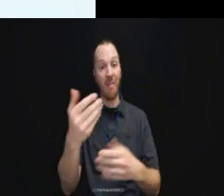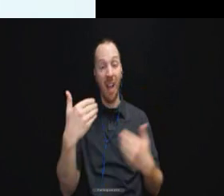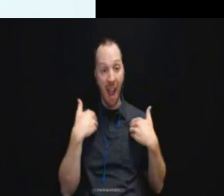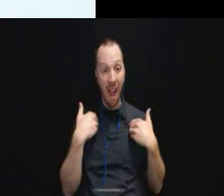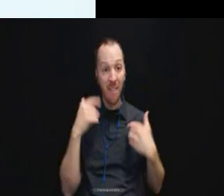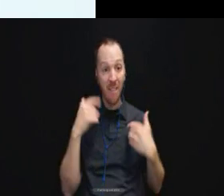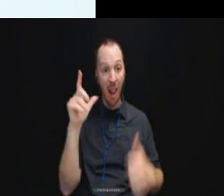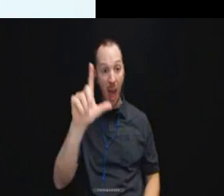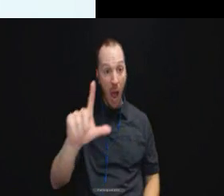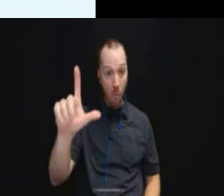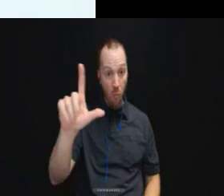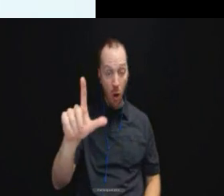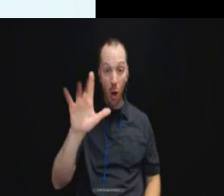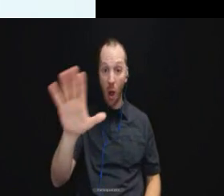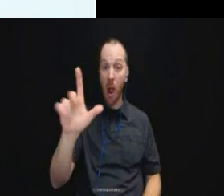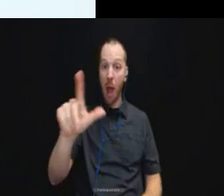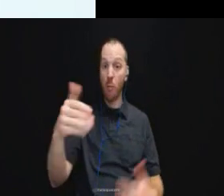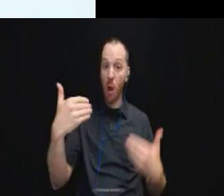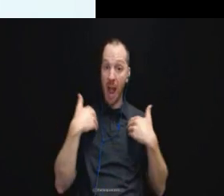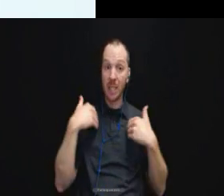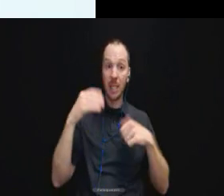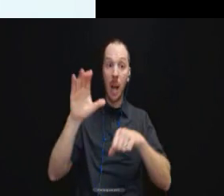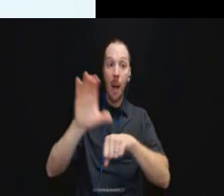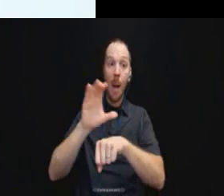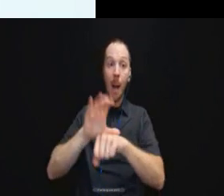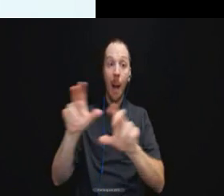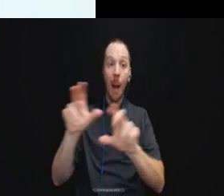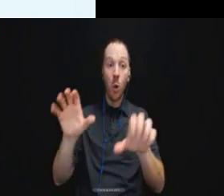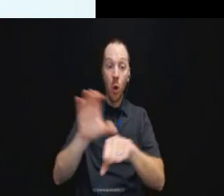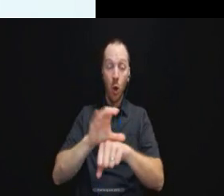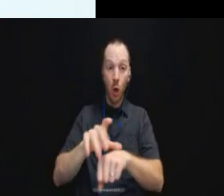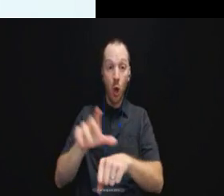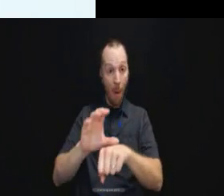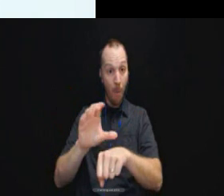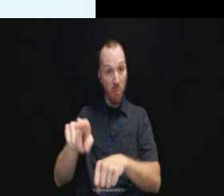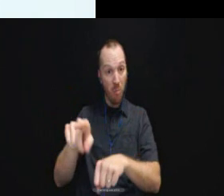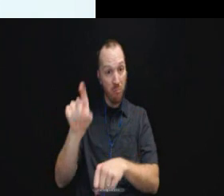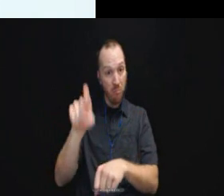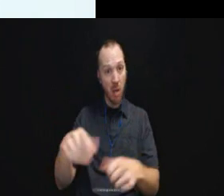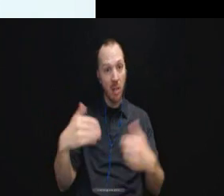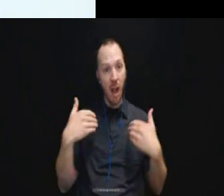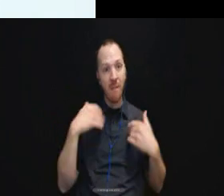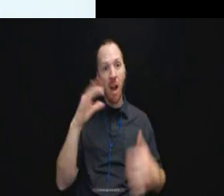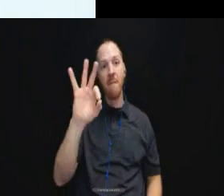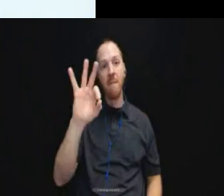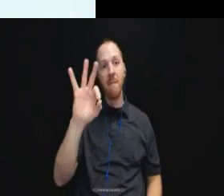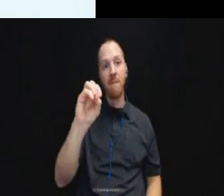if their library has a computer, then the computer is going to have font enlargement